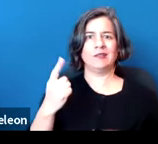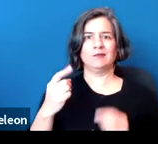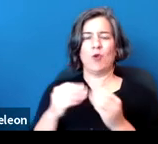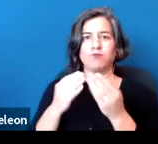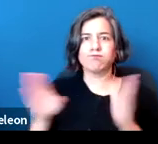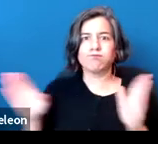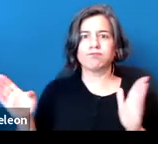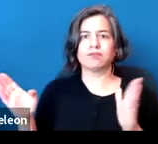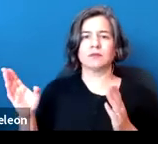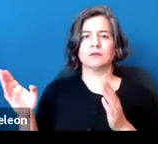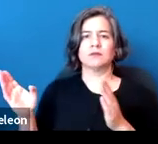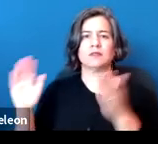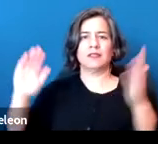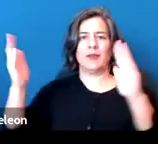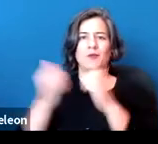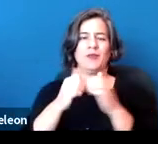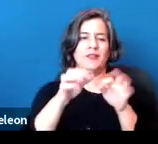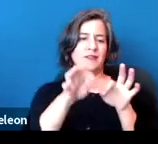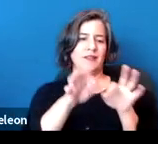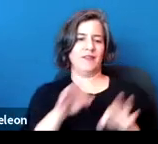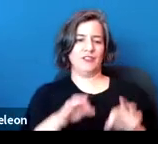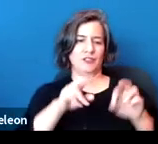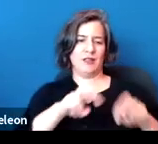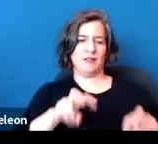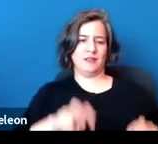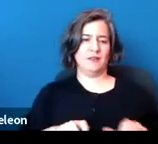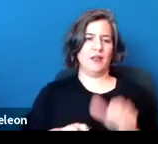in contrast to definition analysis under other federal laws.